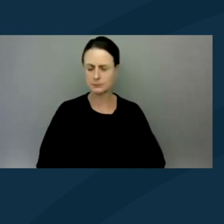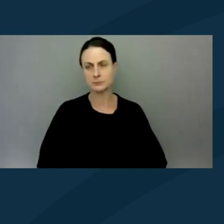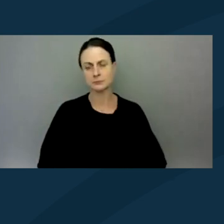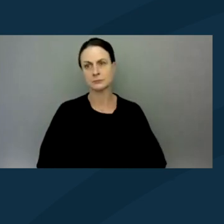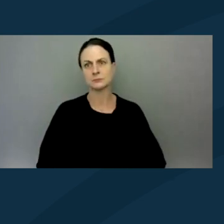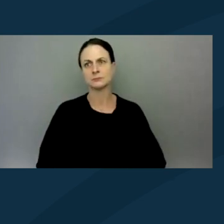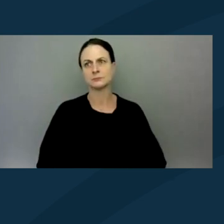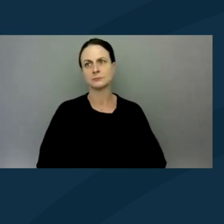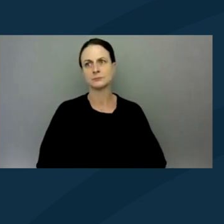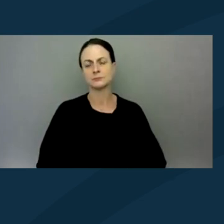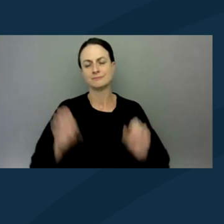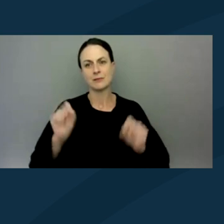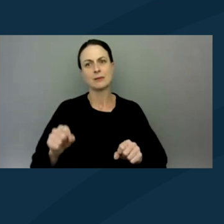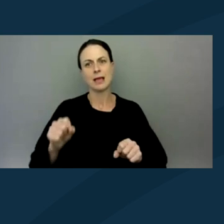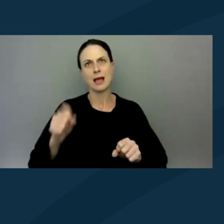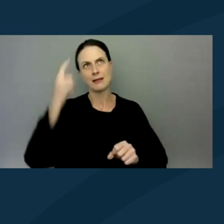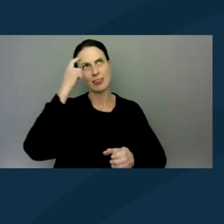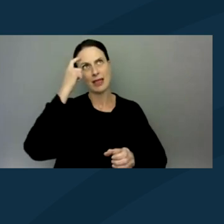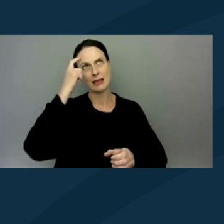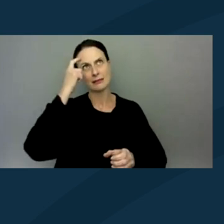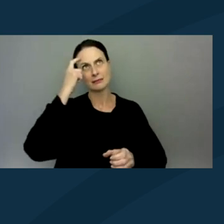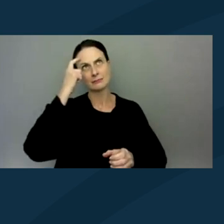we can think outside the box and we can solve problems.